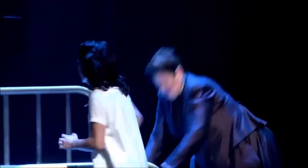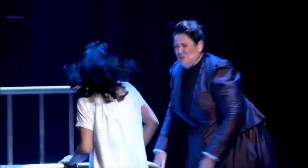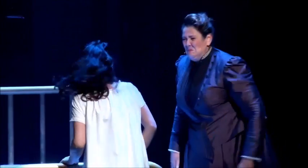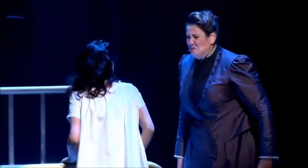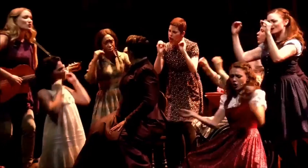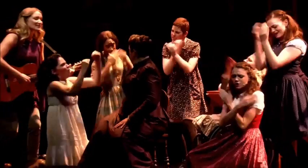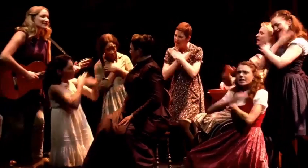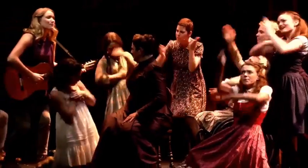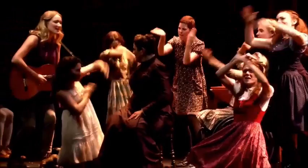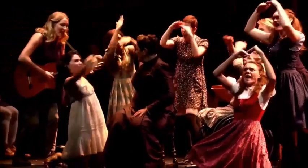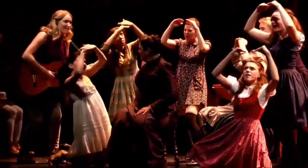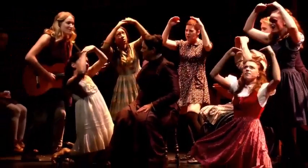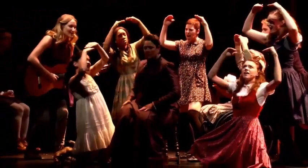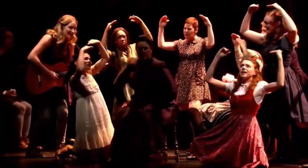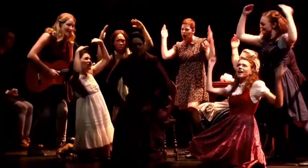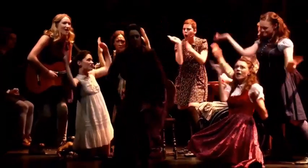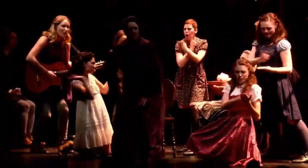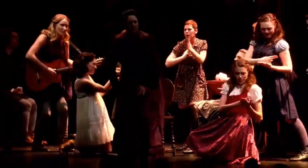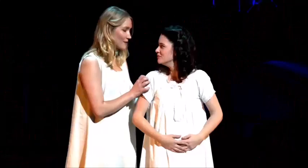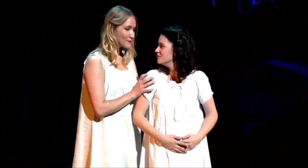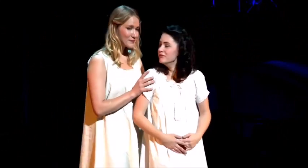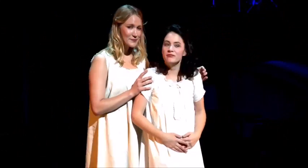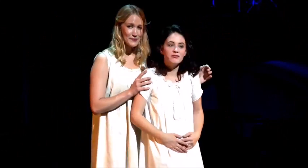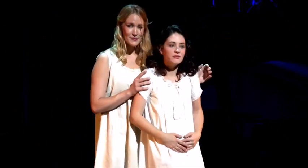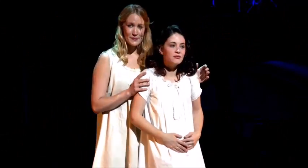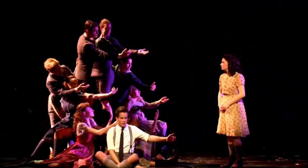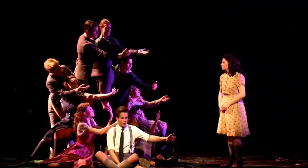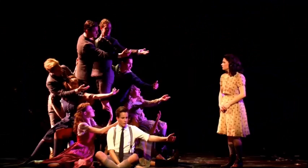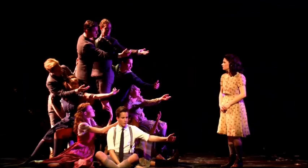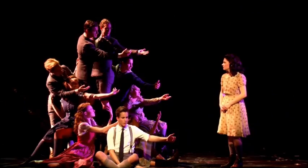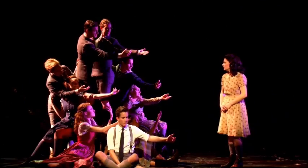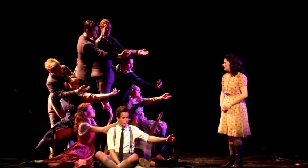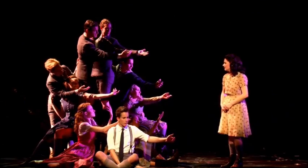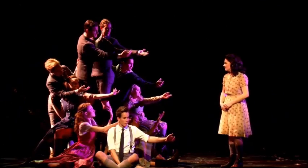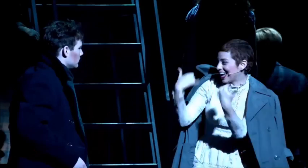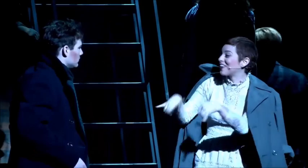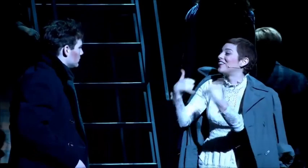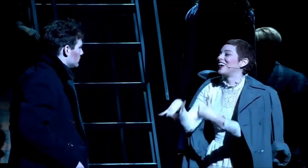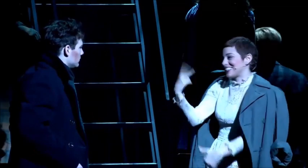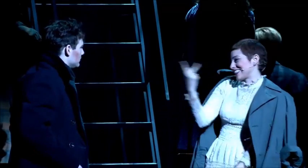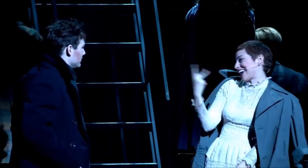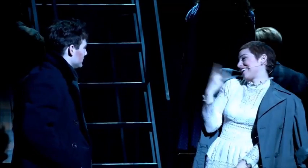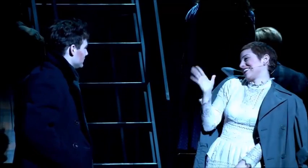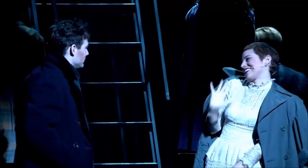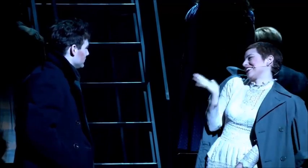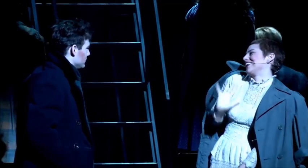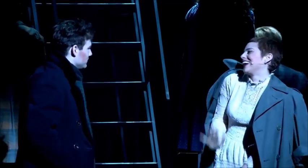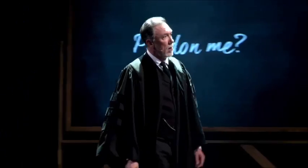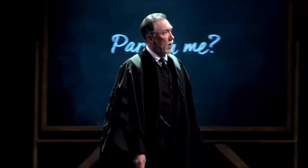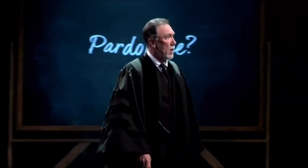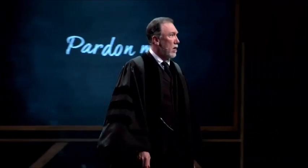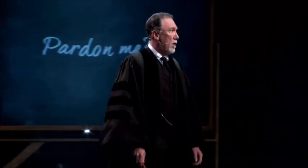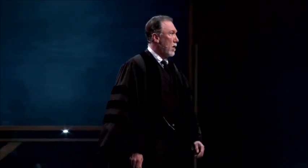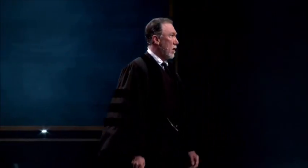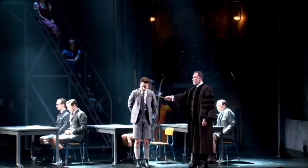Mama the angels No sleep in heaven or Bethlehem